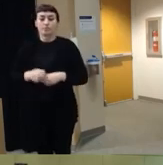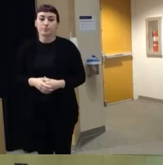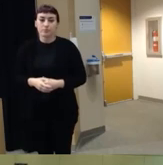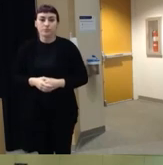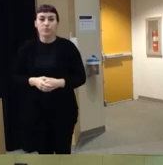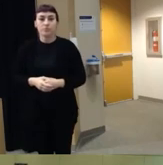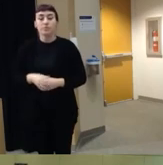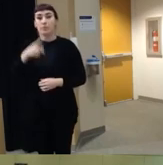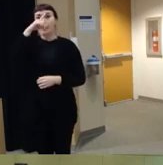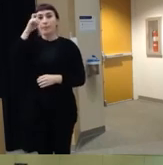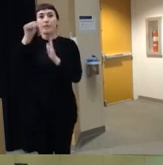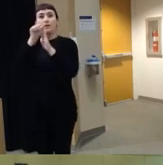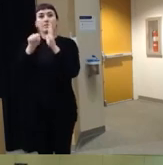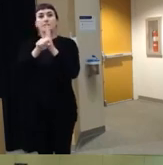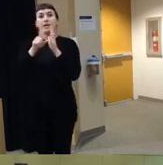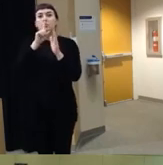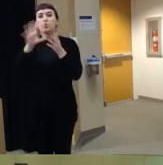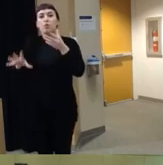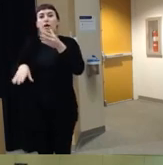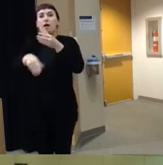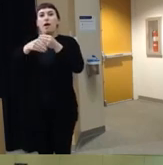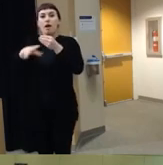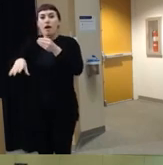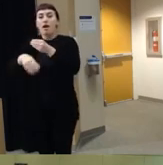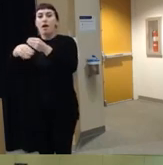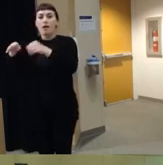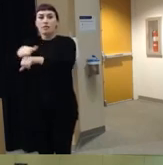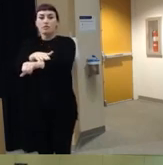but because states were kind of added over time um it's not the kind of data set where you can really